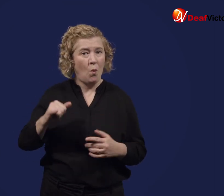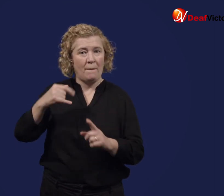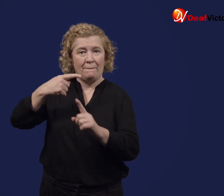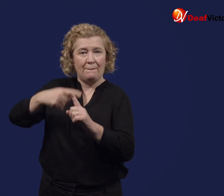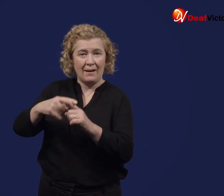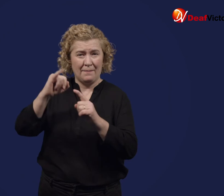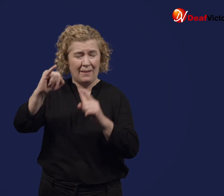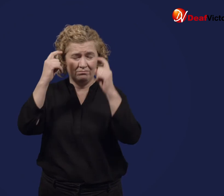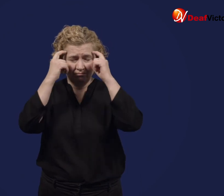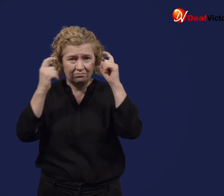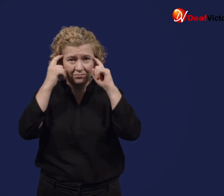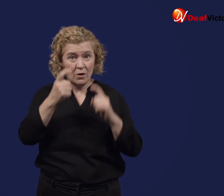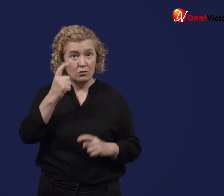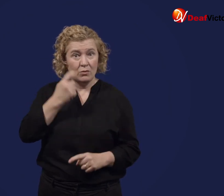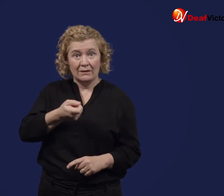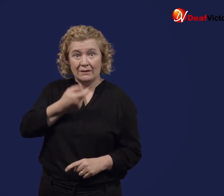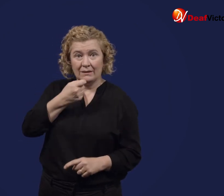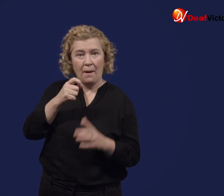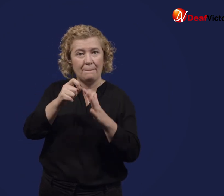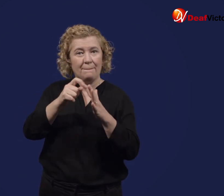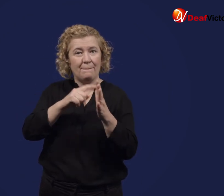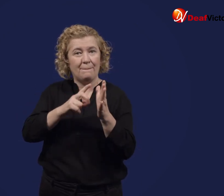where pain relief such as Panadol does not work.